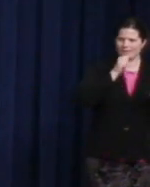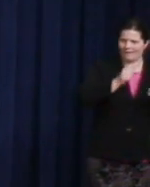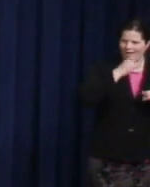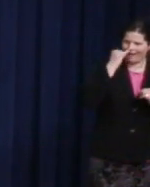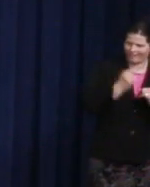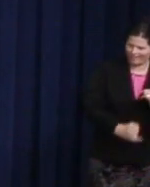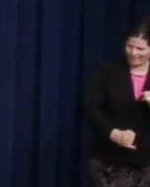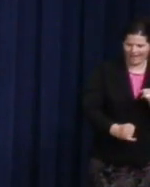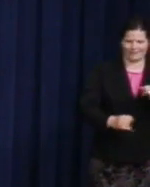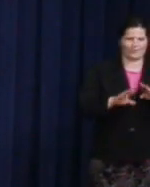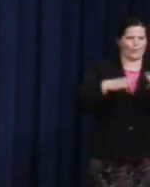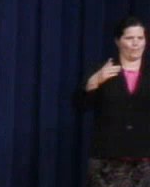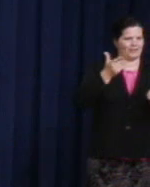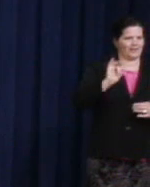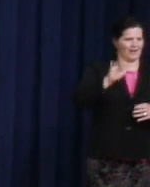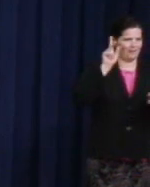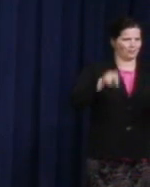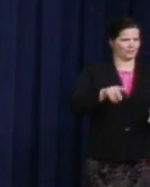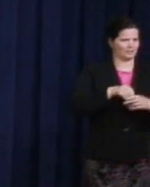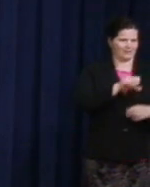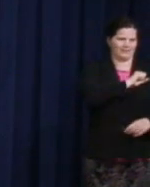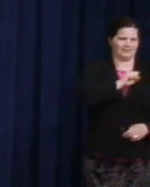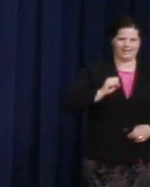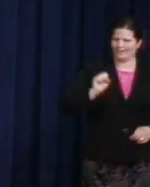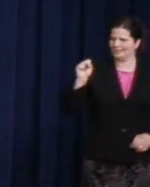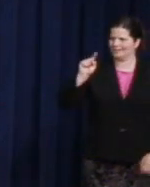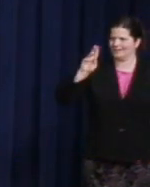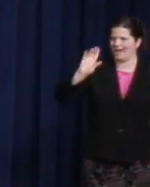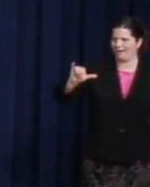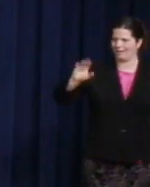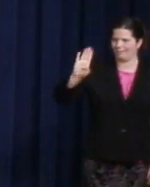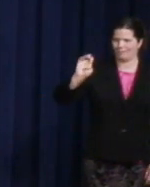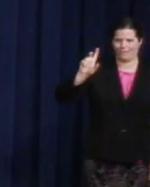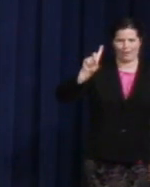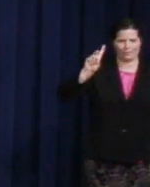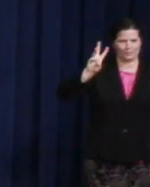Tammy Baldwin.